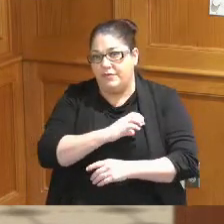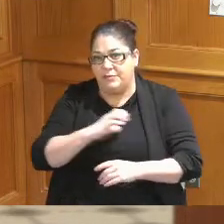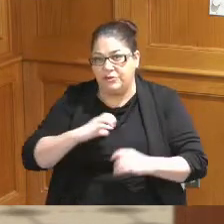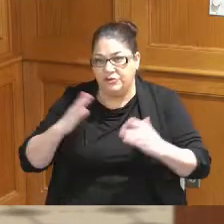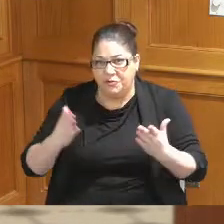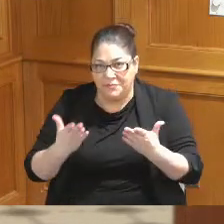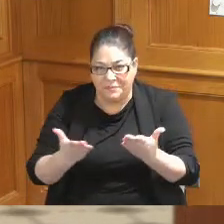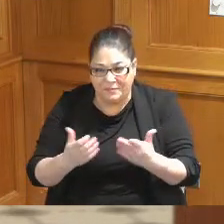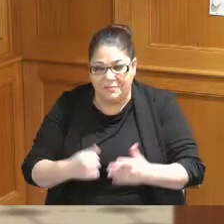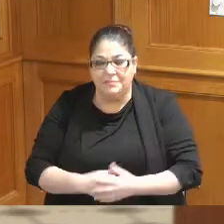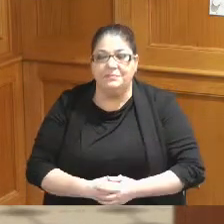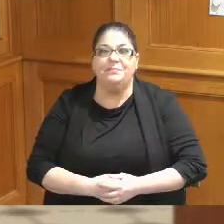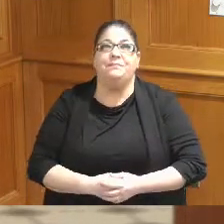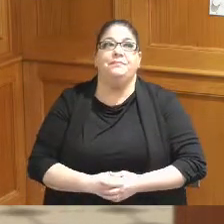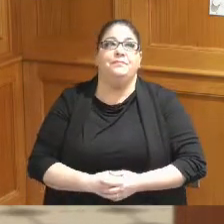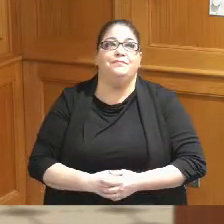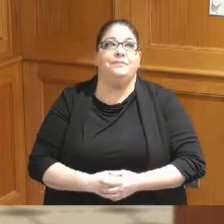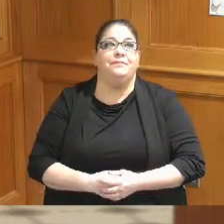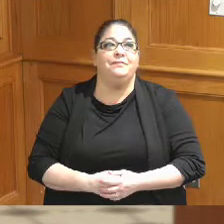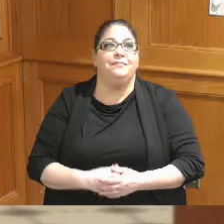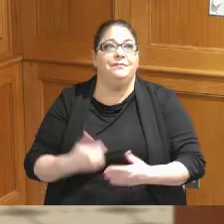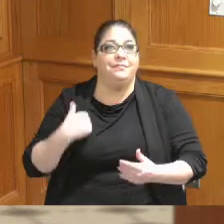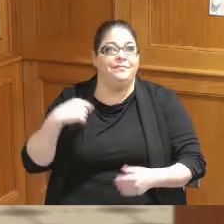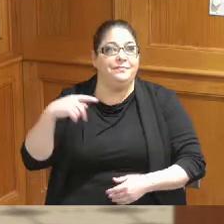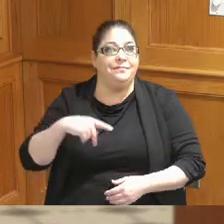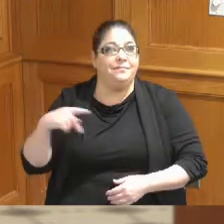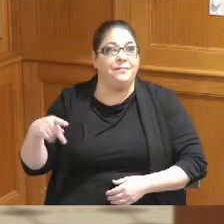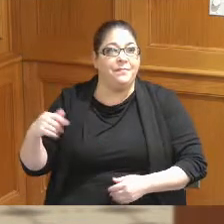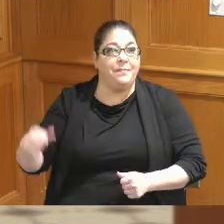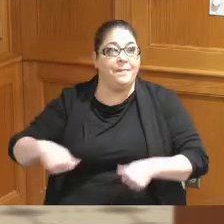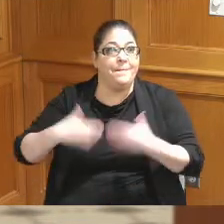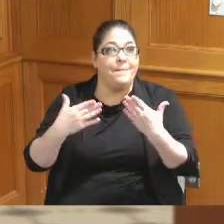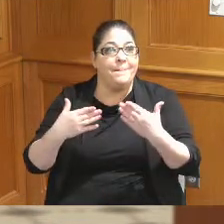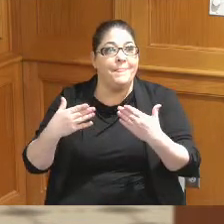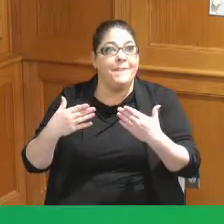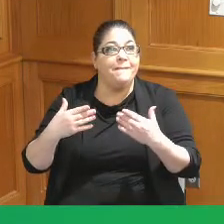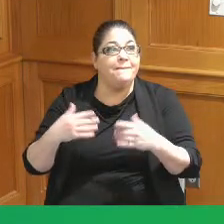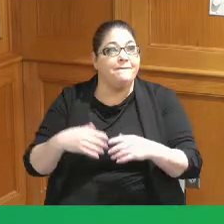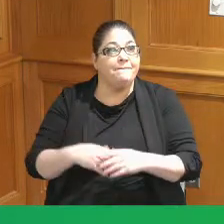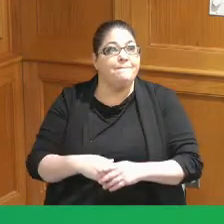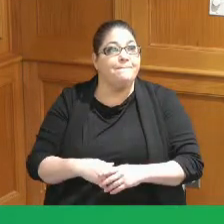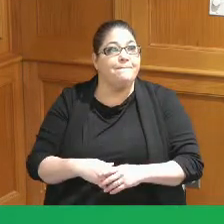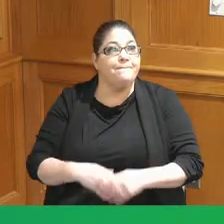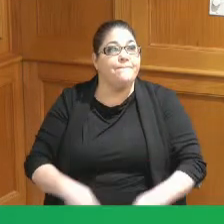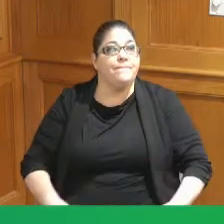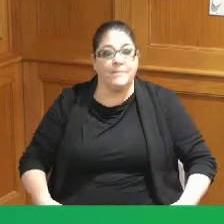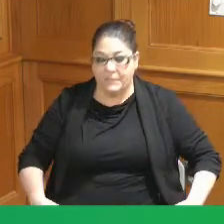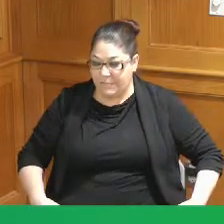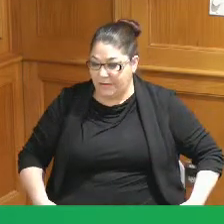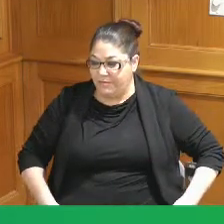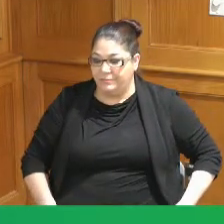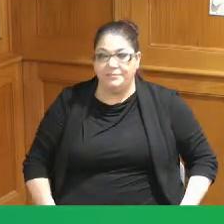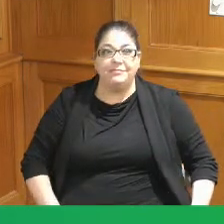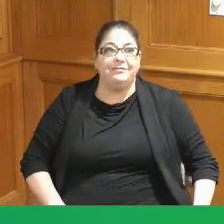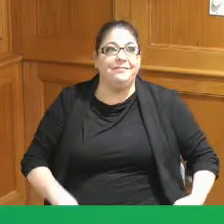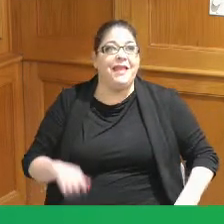do we have the PowerPoint I can do it without but it would